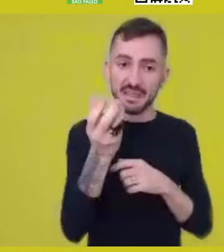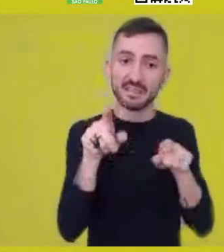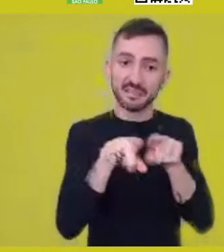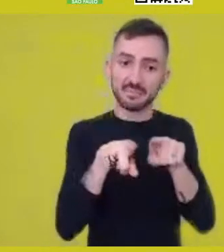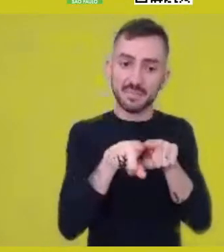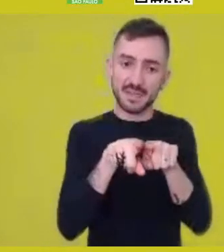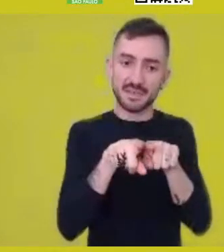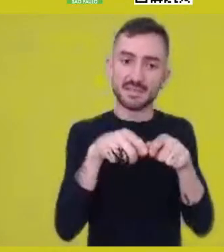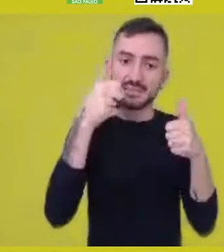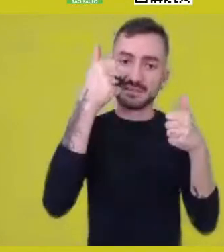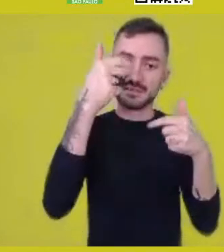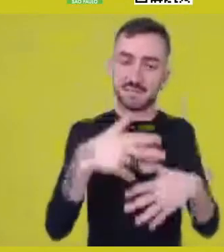about these two...?